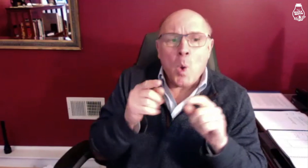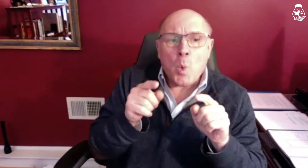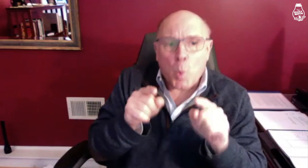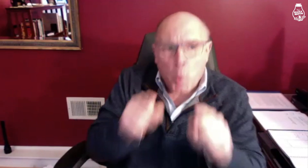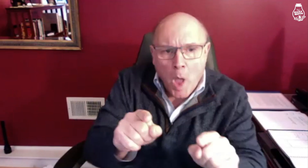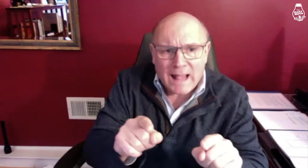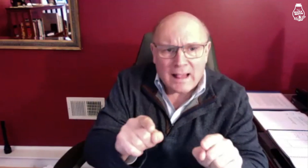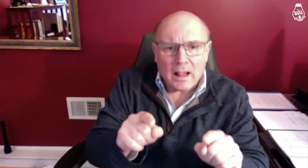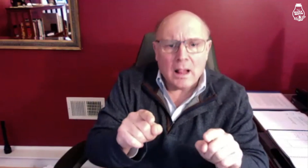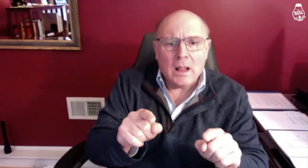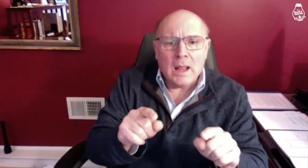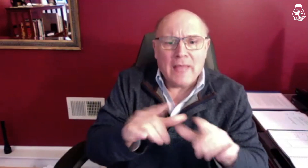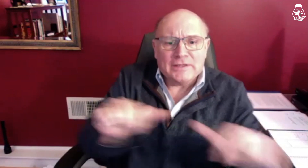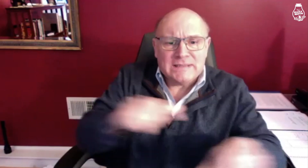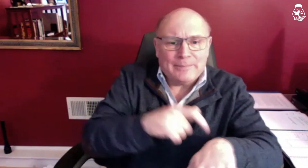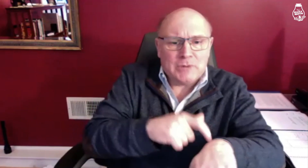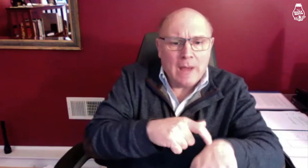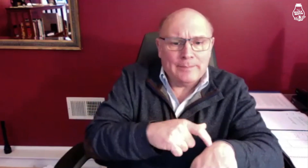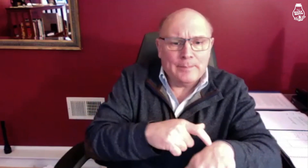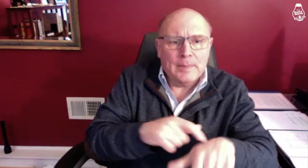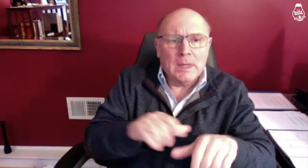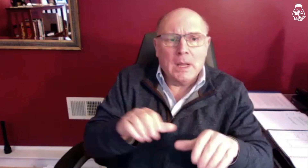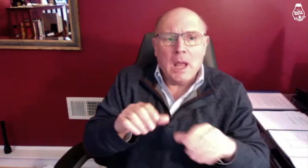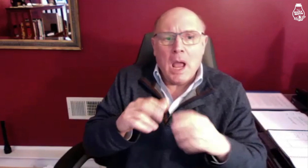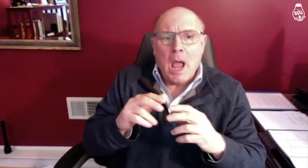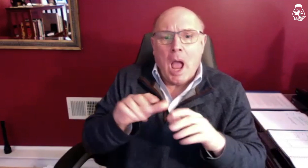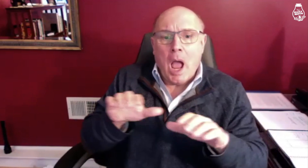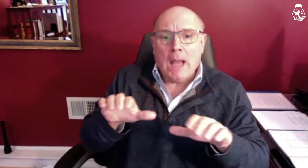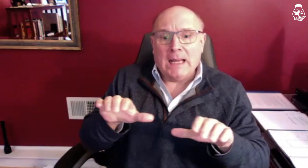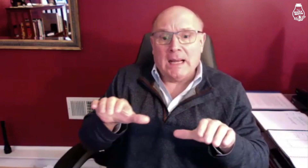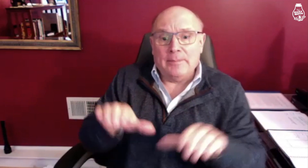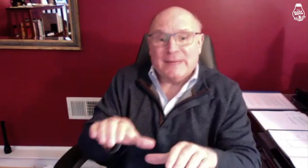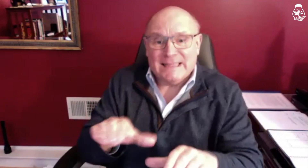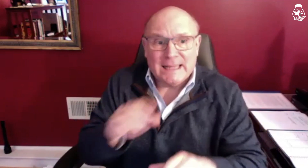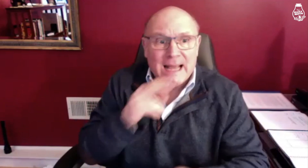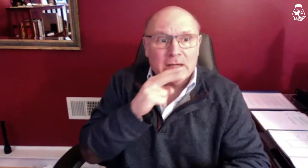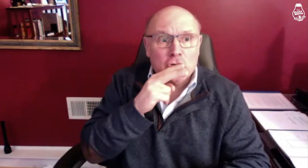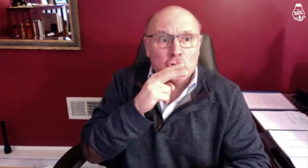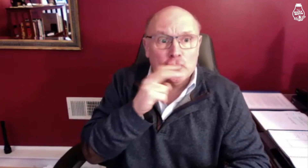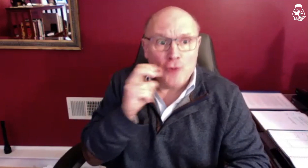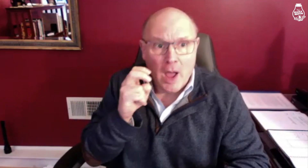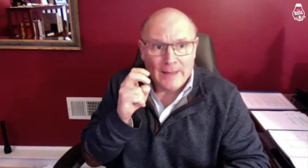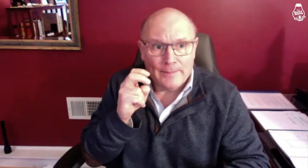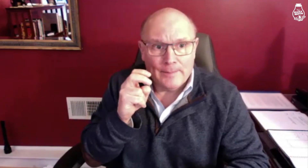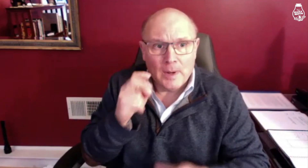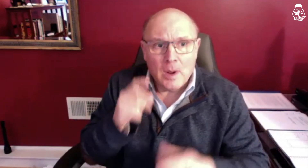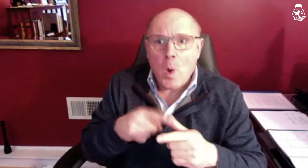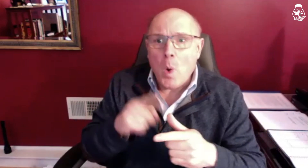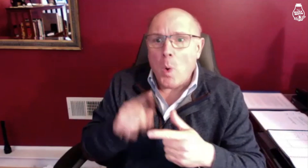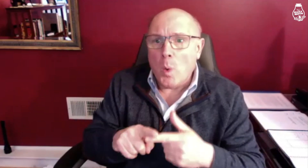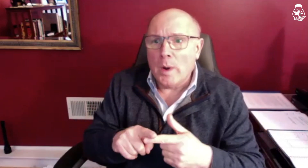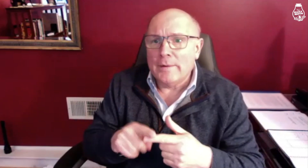while at the same time committing a crime or